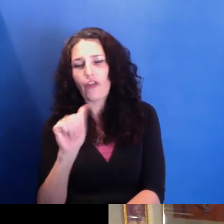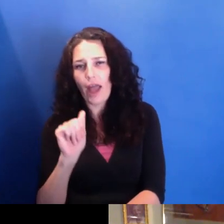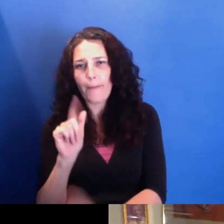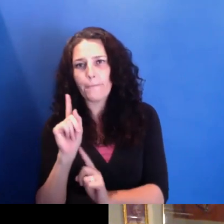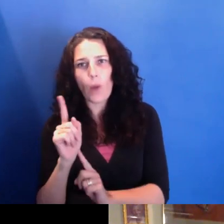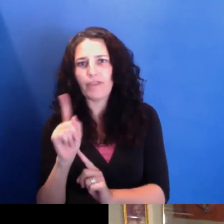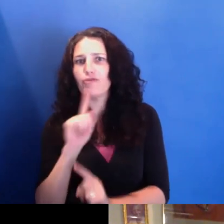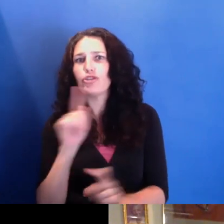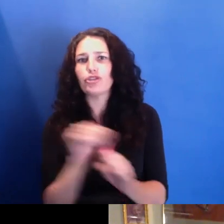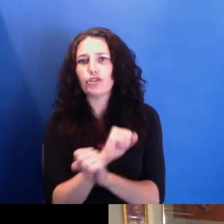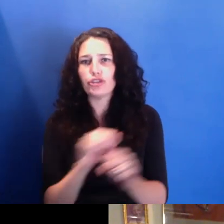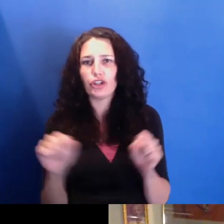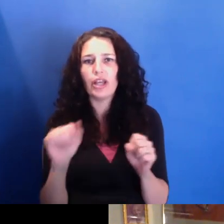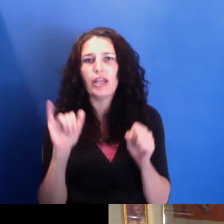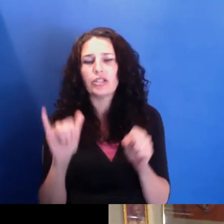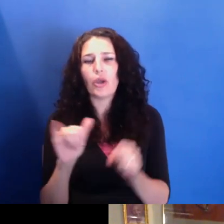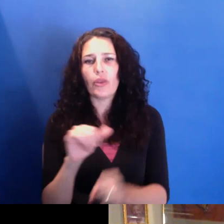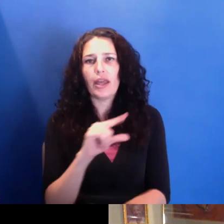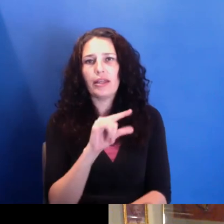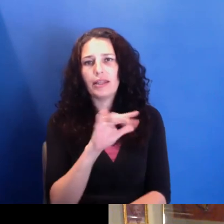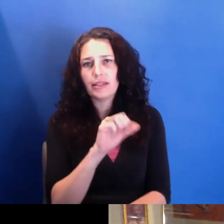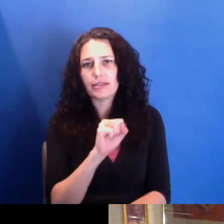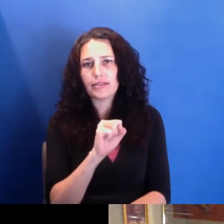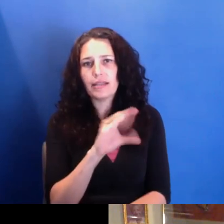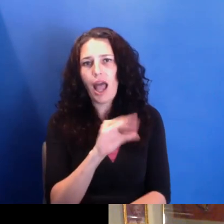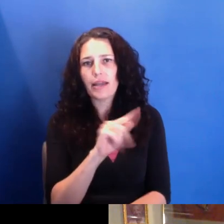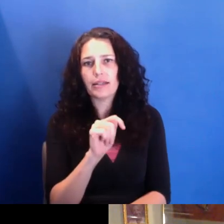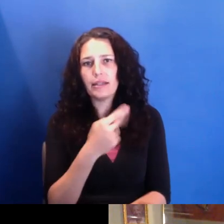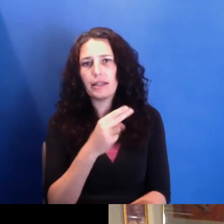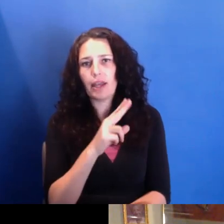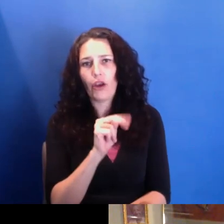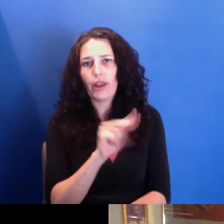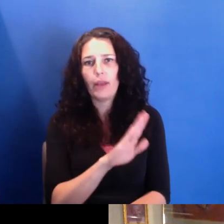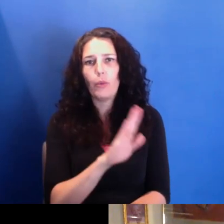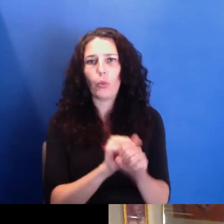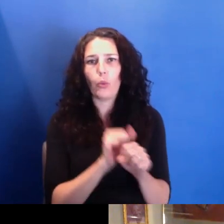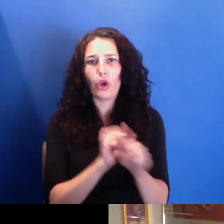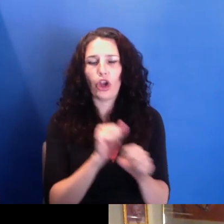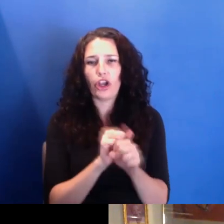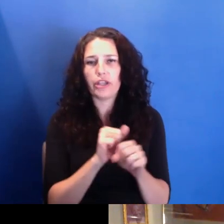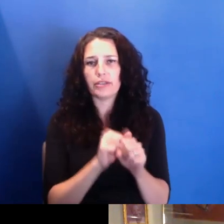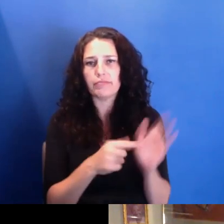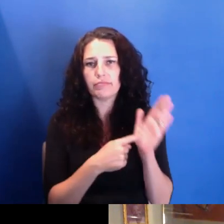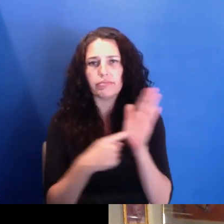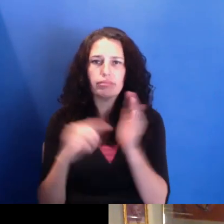is mirroring so much of what we're experiencing right now. So I'm also working on, right now,